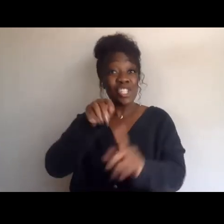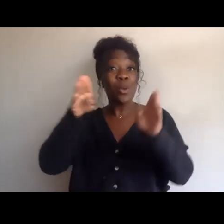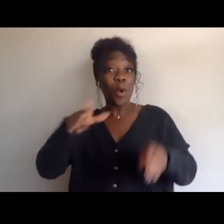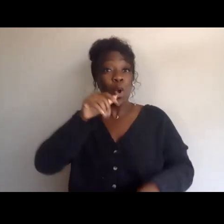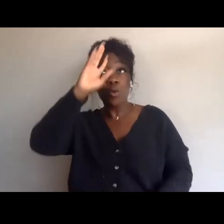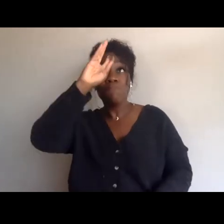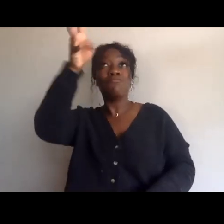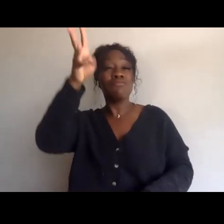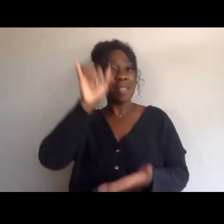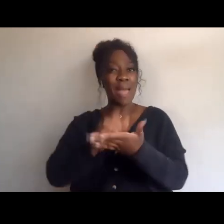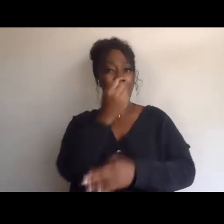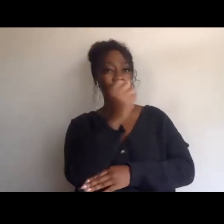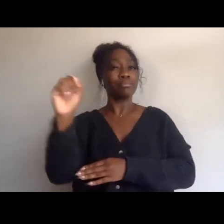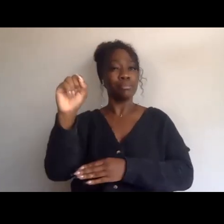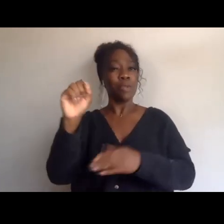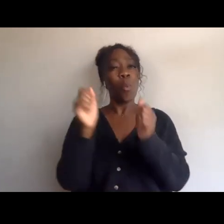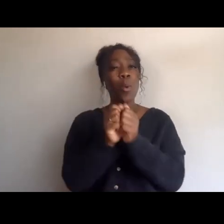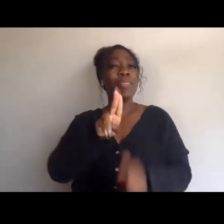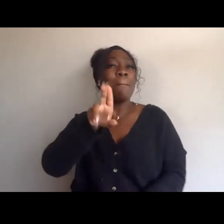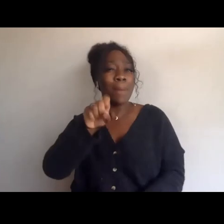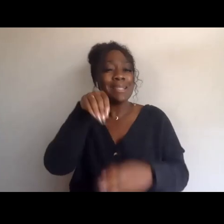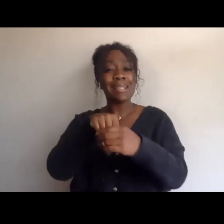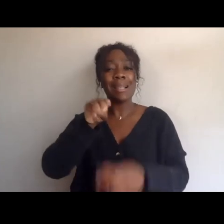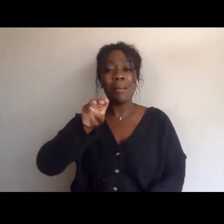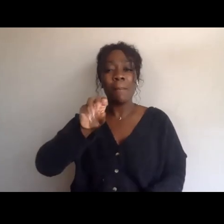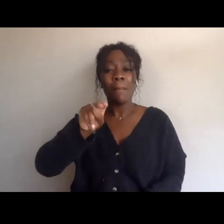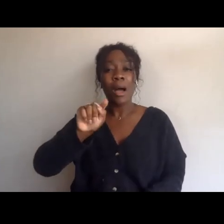the civil rights movement, so it's important that we push back